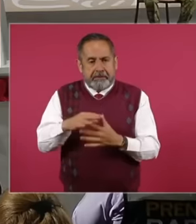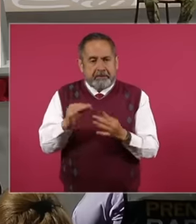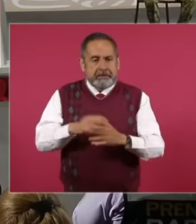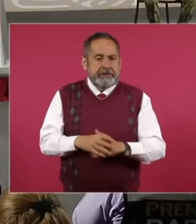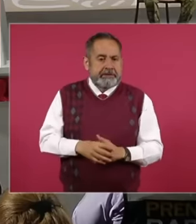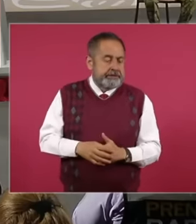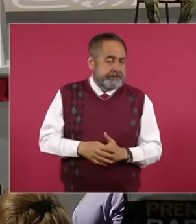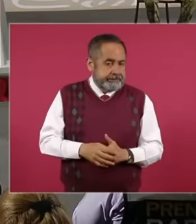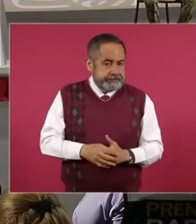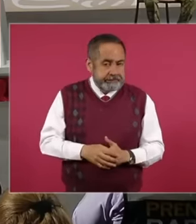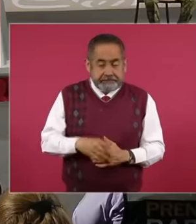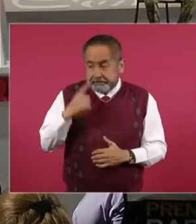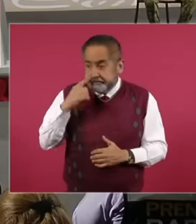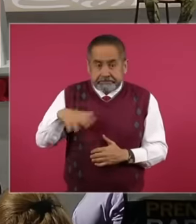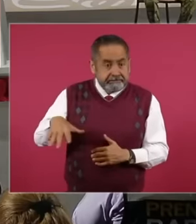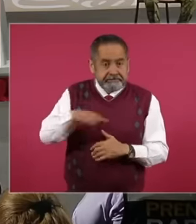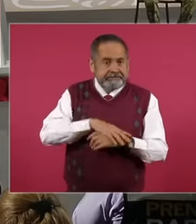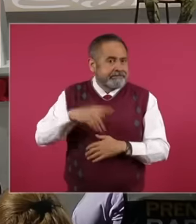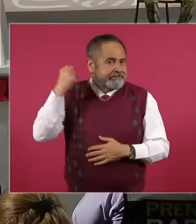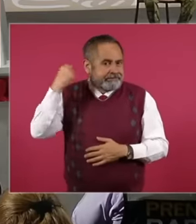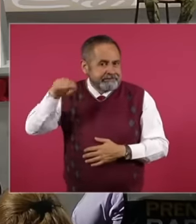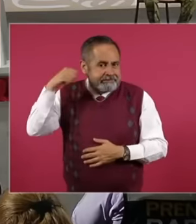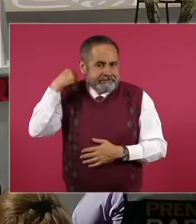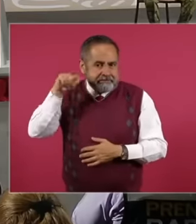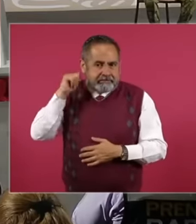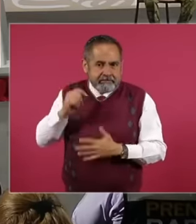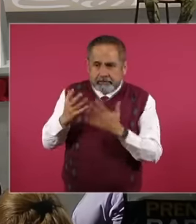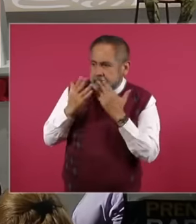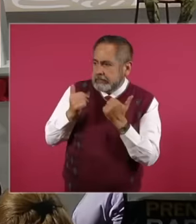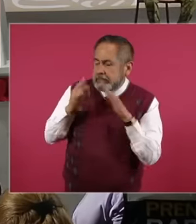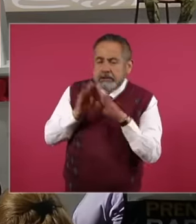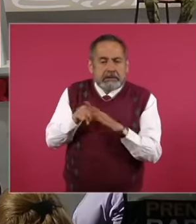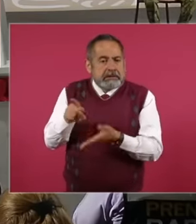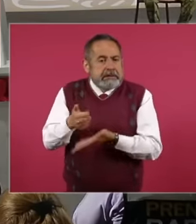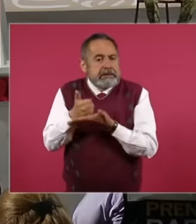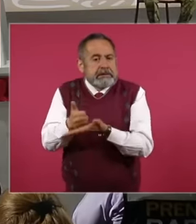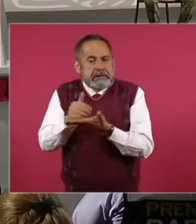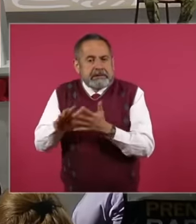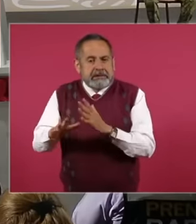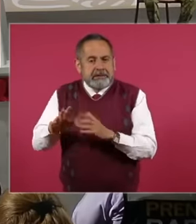the emergency in the State of Tabasco that we did not have a dredge to address the plug